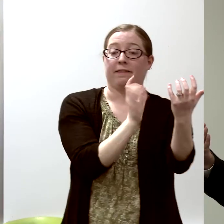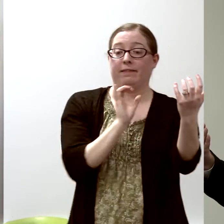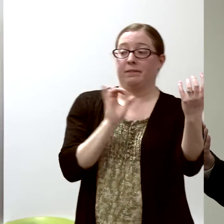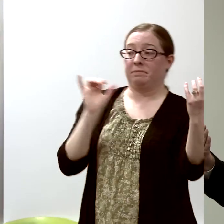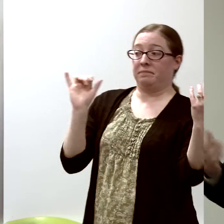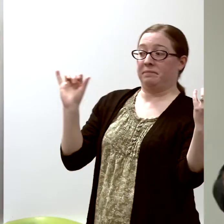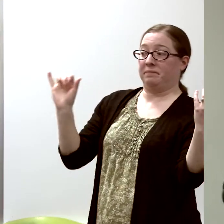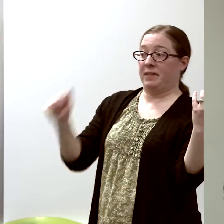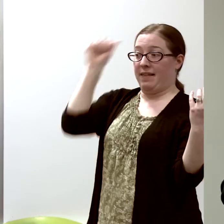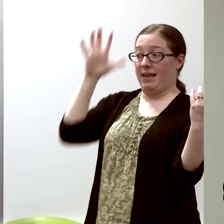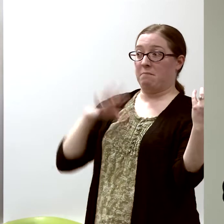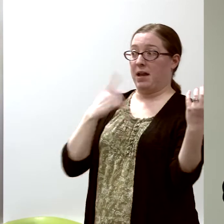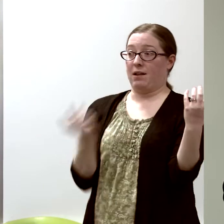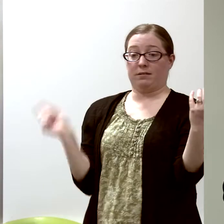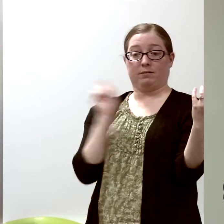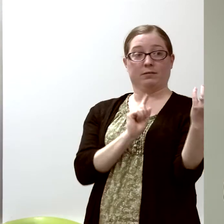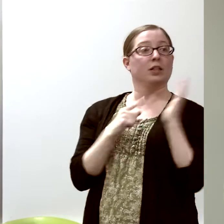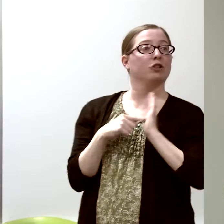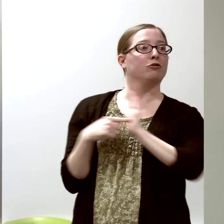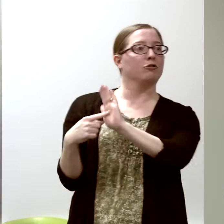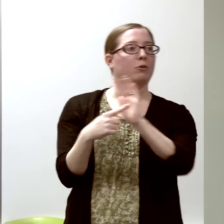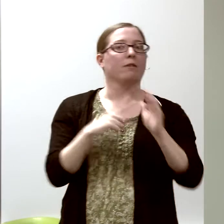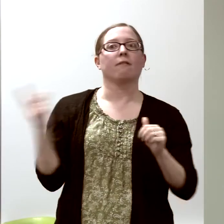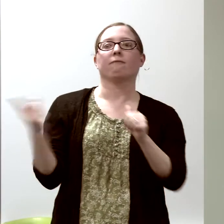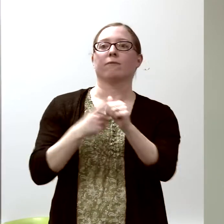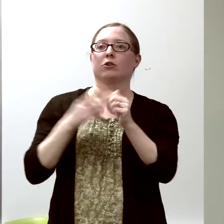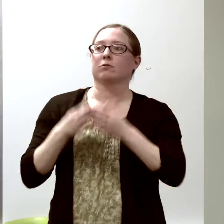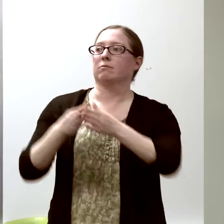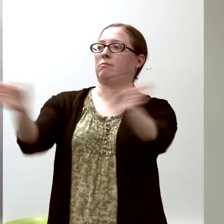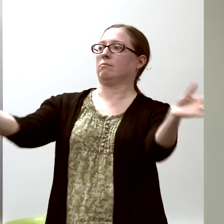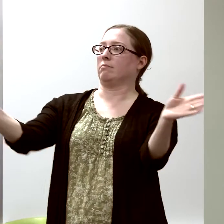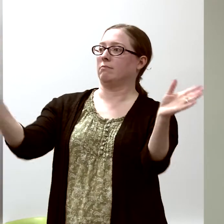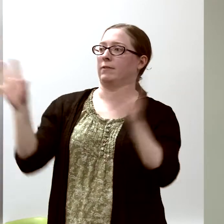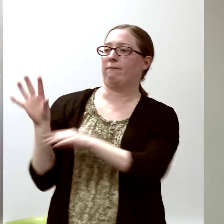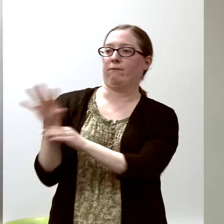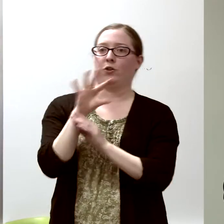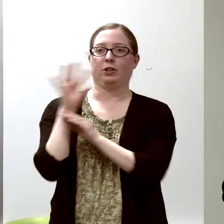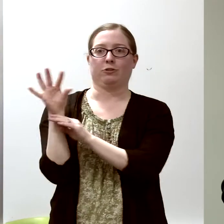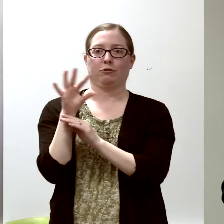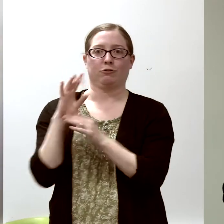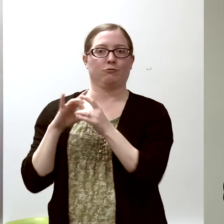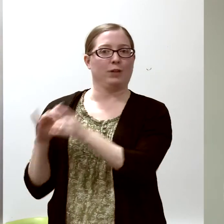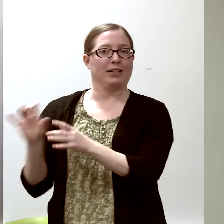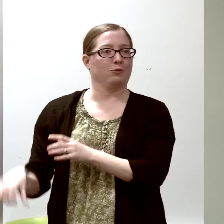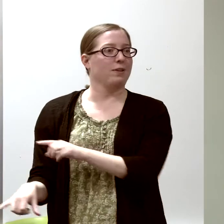the first public footage of the Titanic.